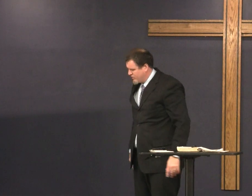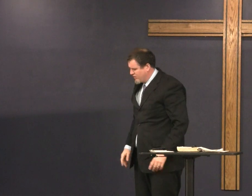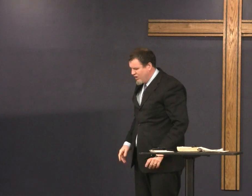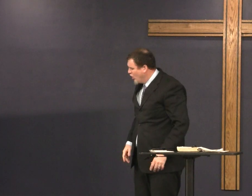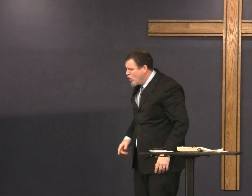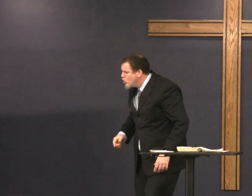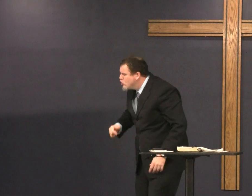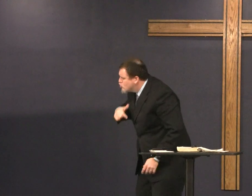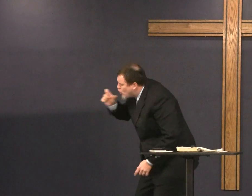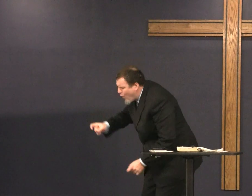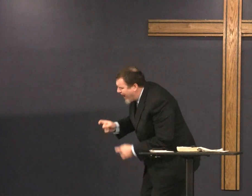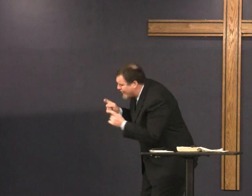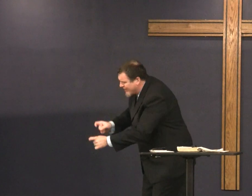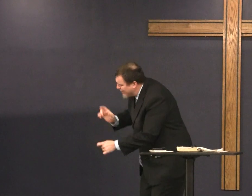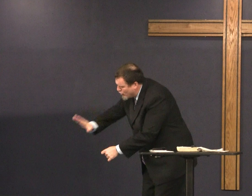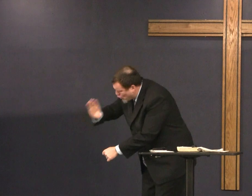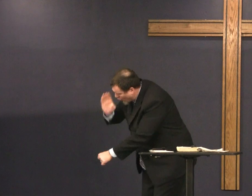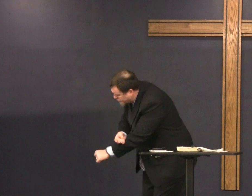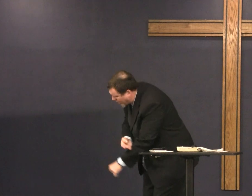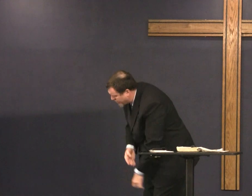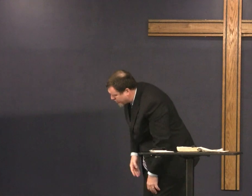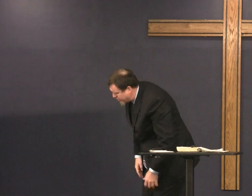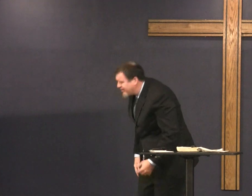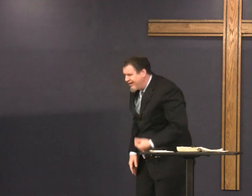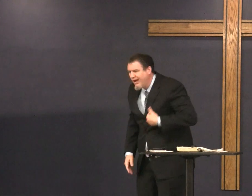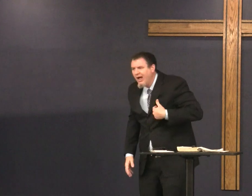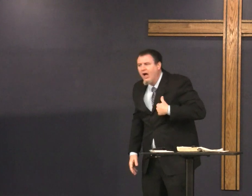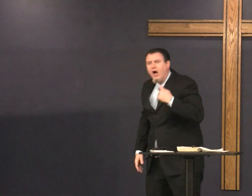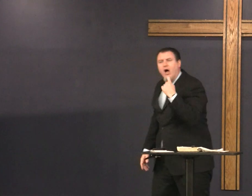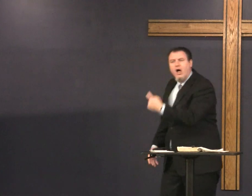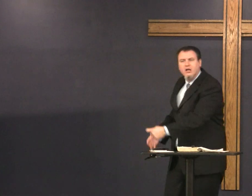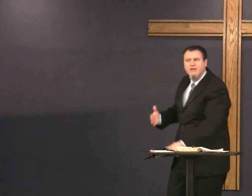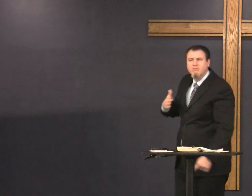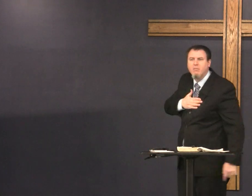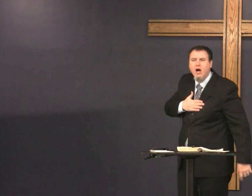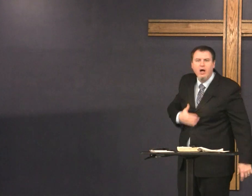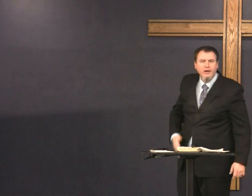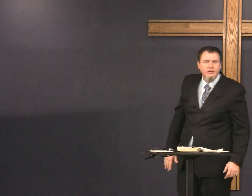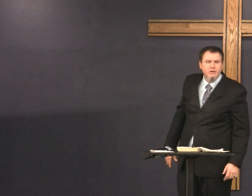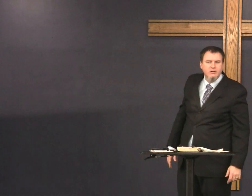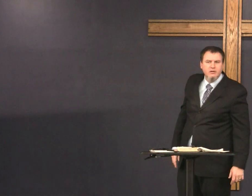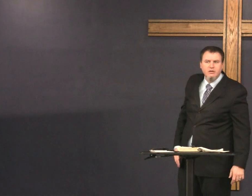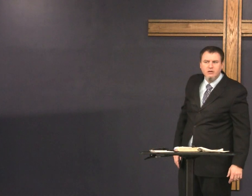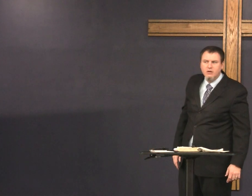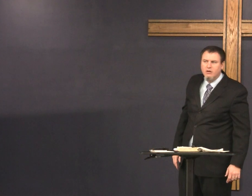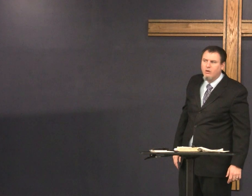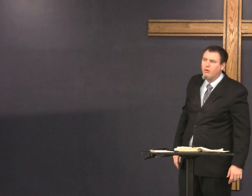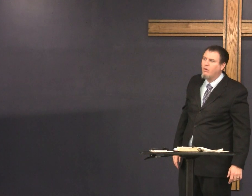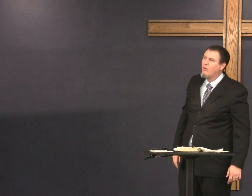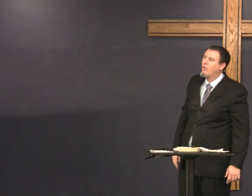he said to Abraham stop you don't have to give me your son I'll take care of it I'll give you mine